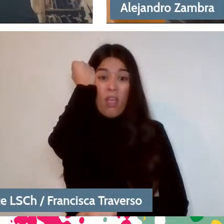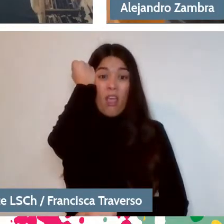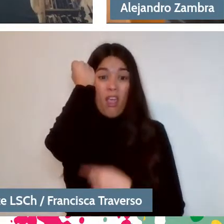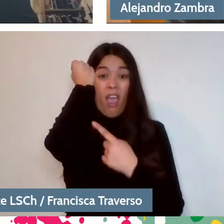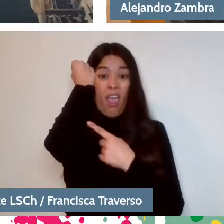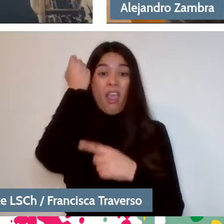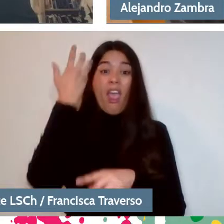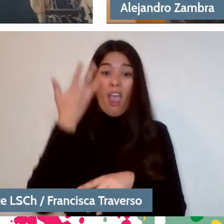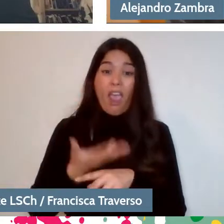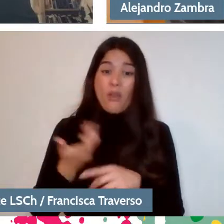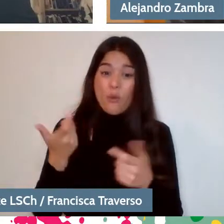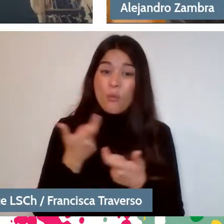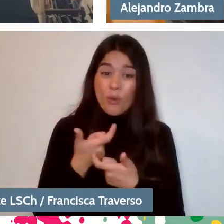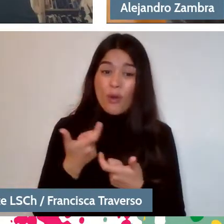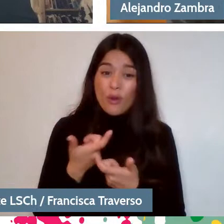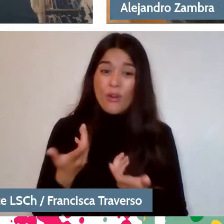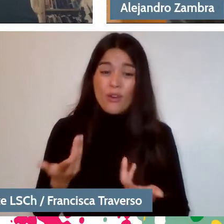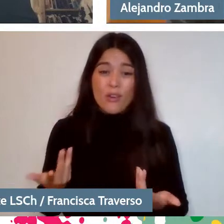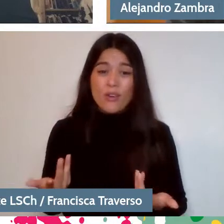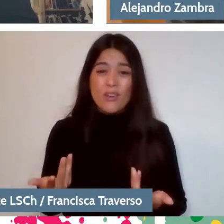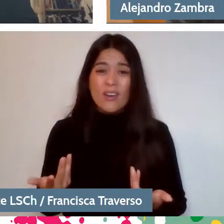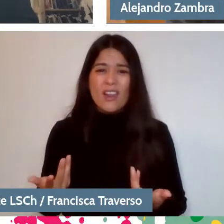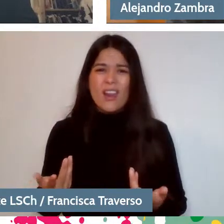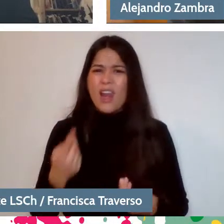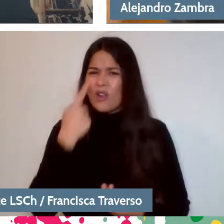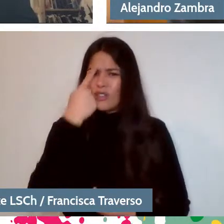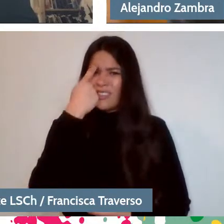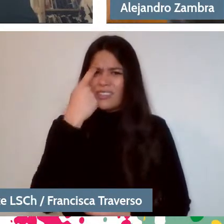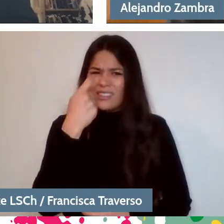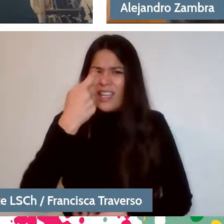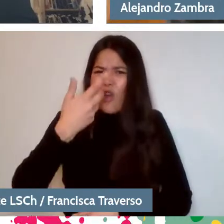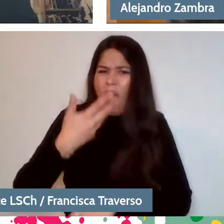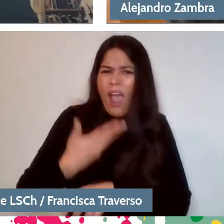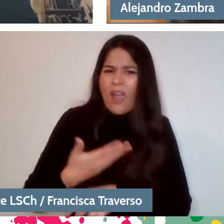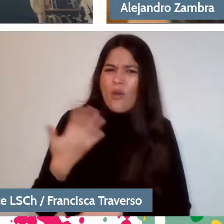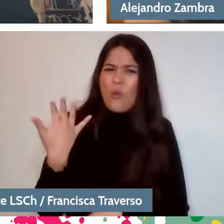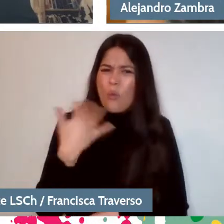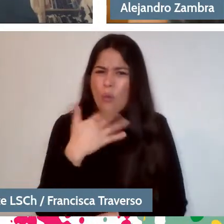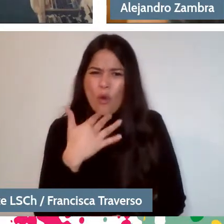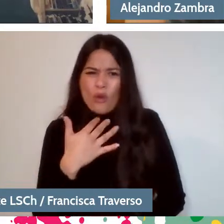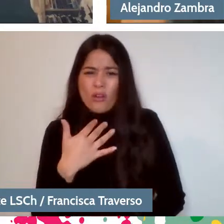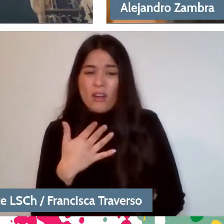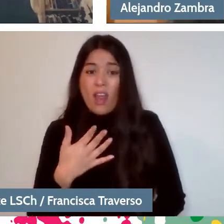I mean, there is humor in the most serious things. I mean, speaking already supposes a breath.